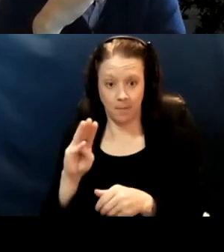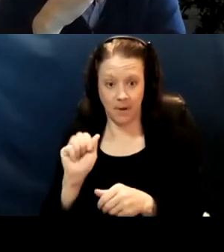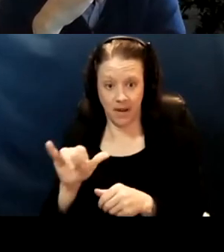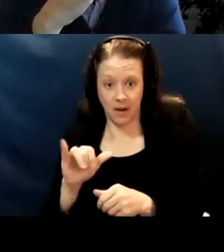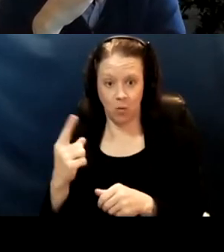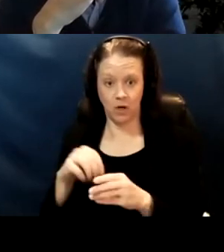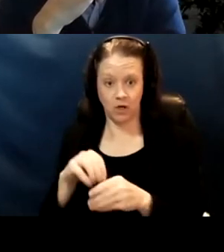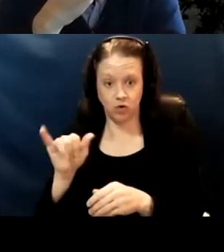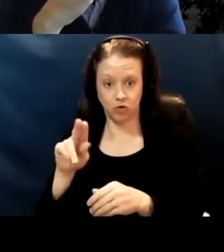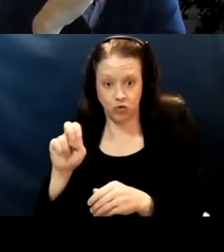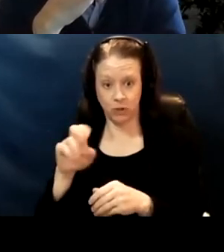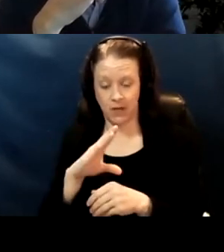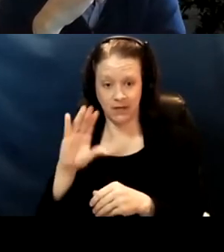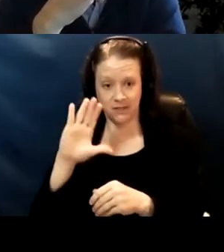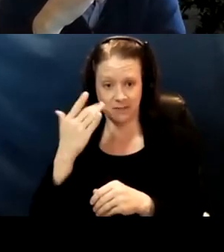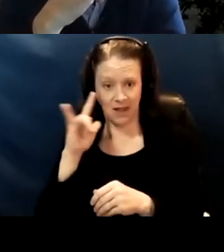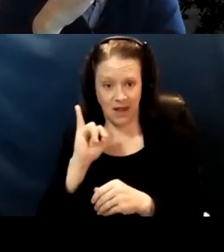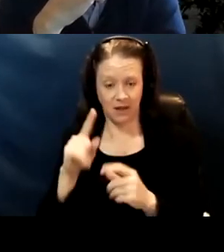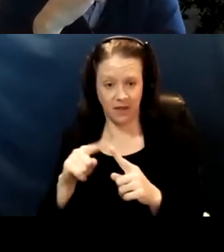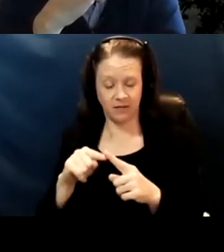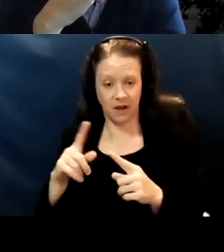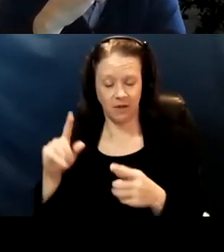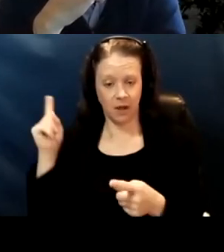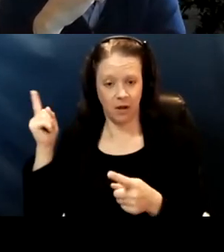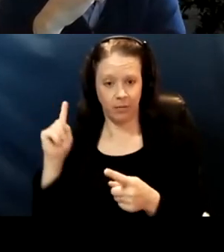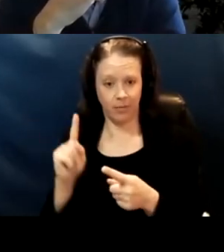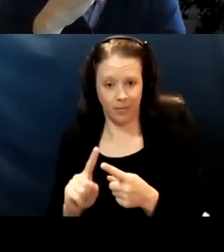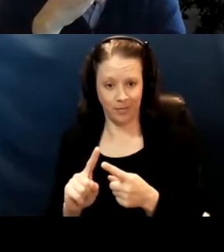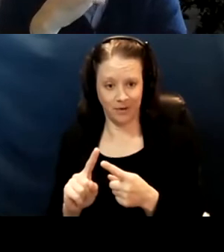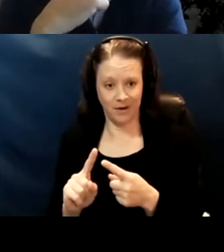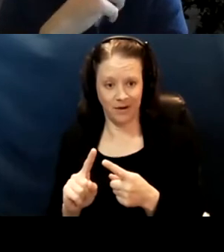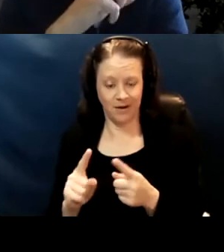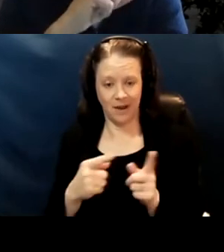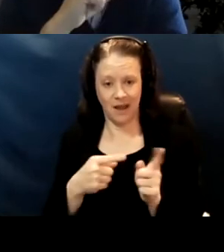And it seems like it's sort of tapering off as a CVAC issue.